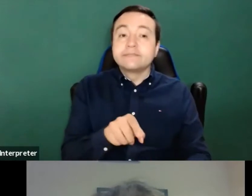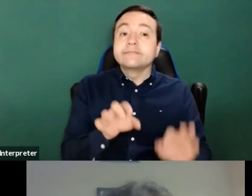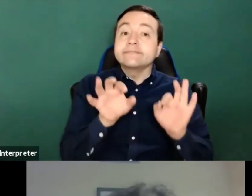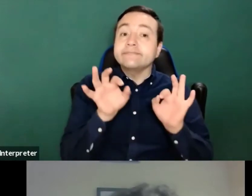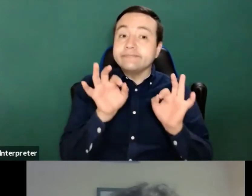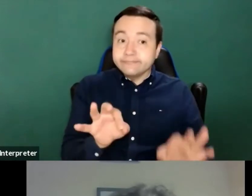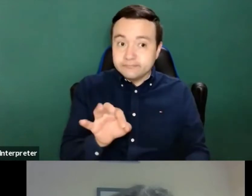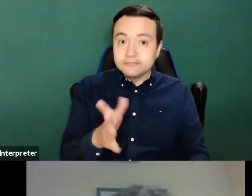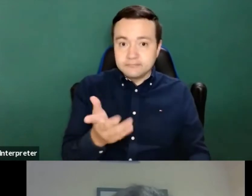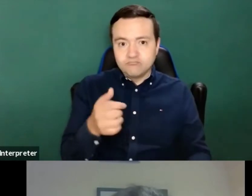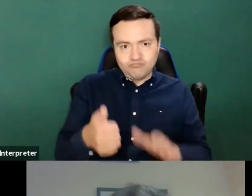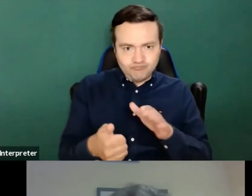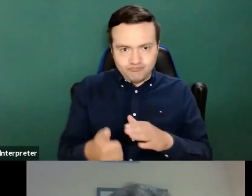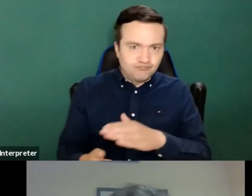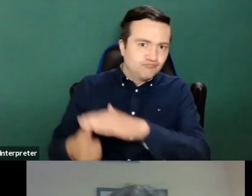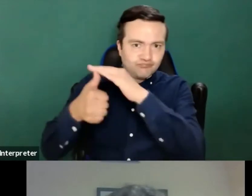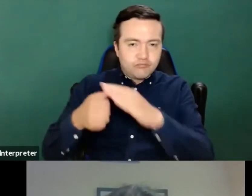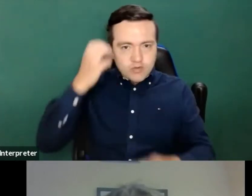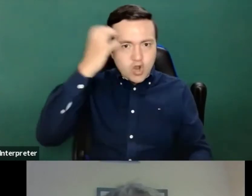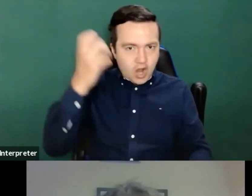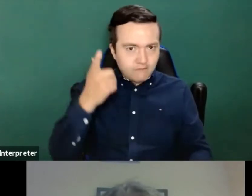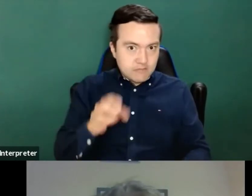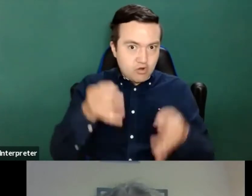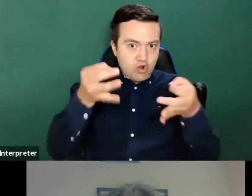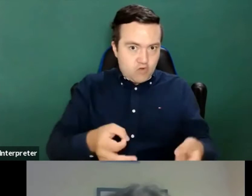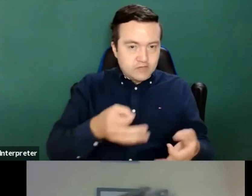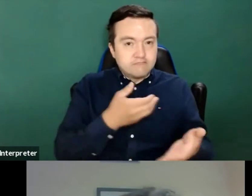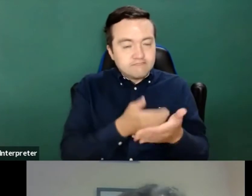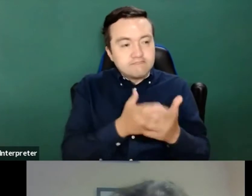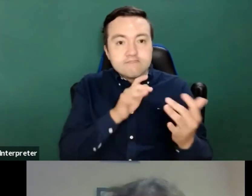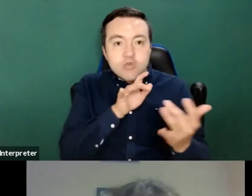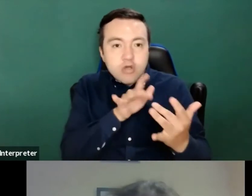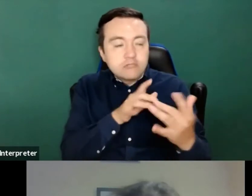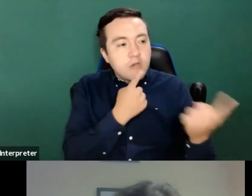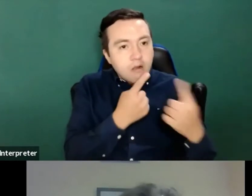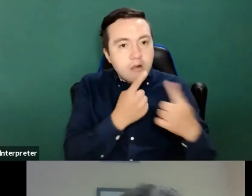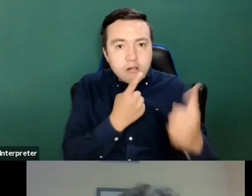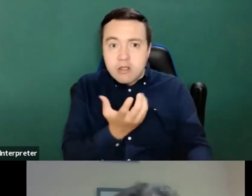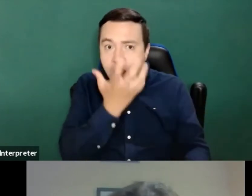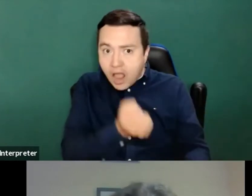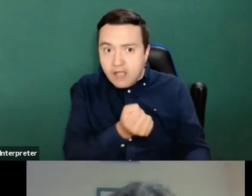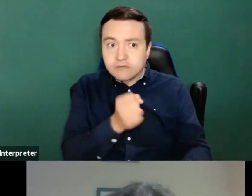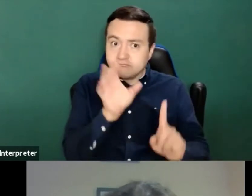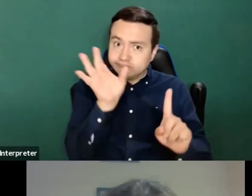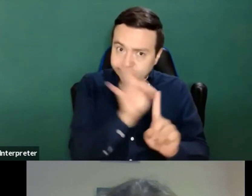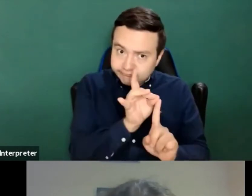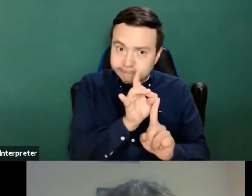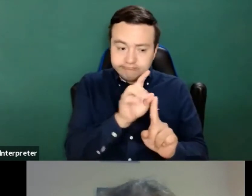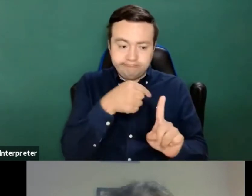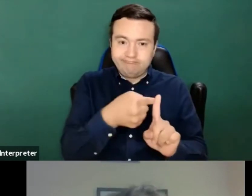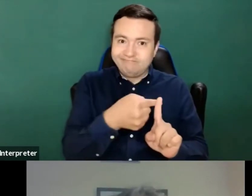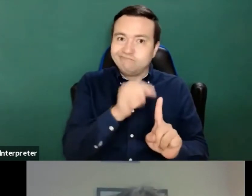if you have been in contact with someone who has been diagnosed positive for COVID.